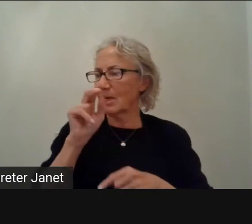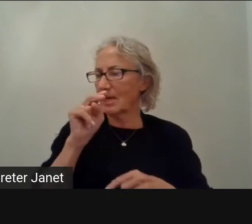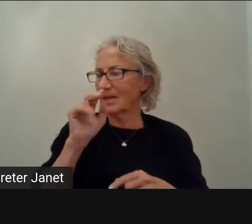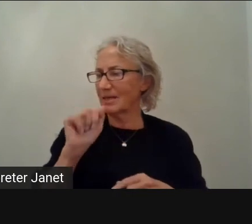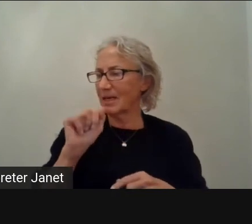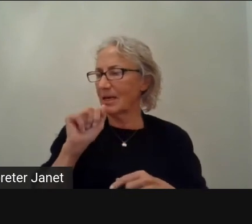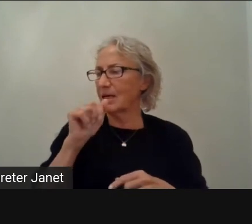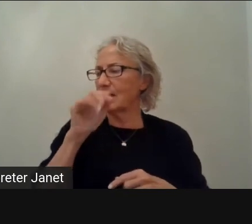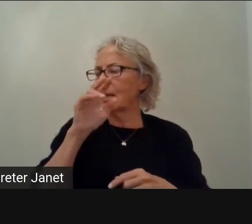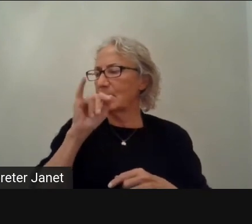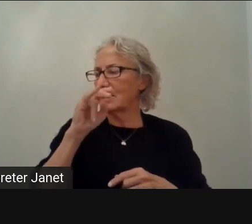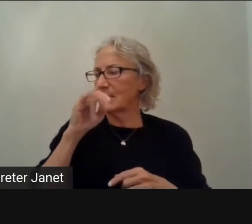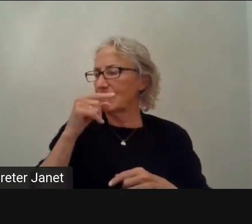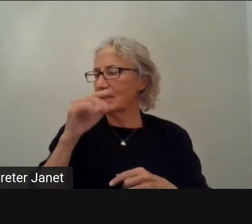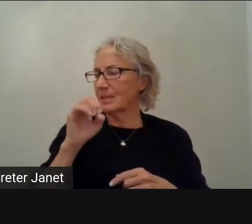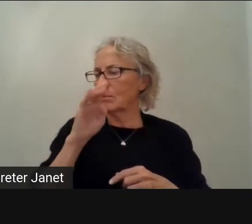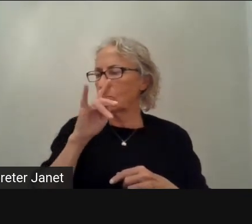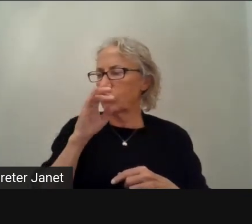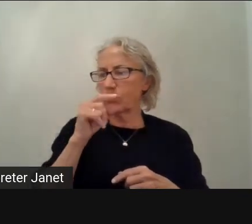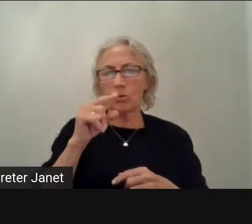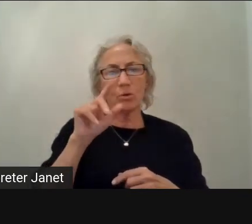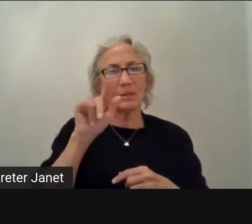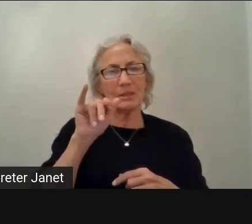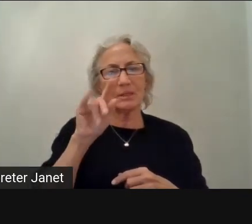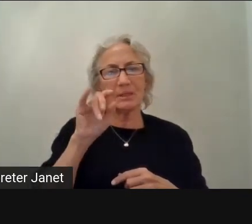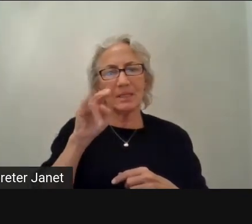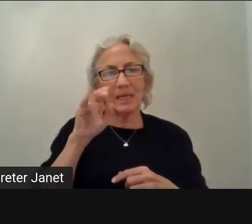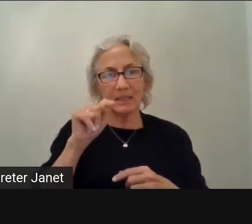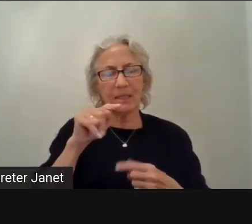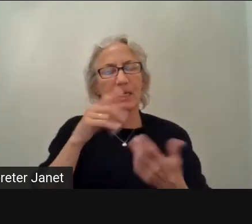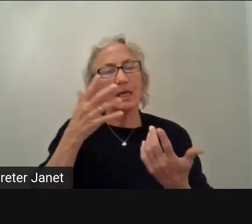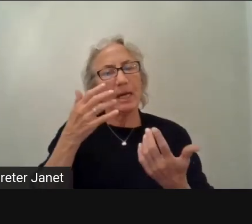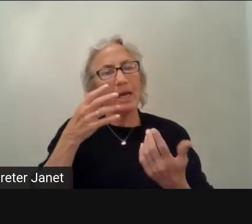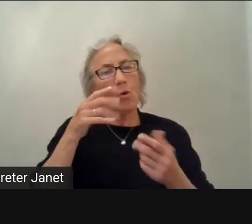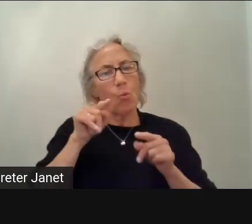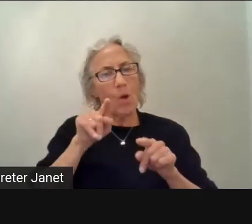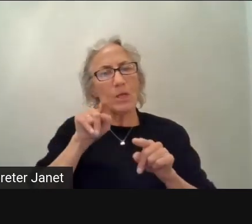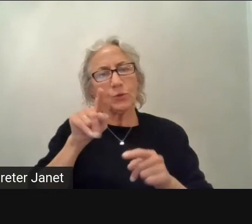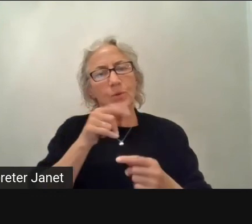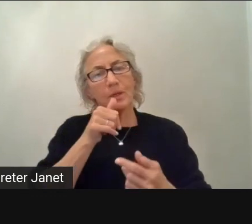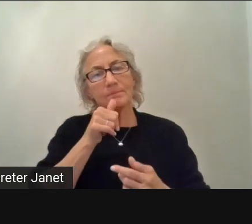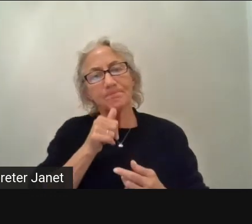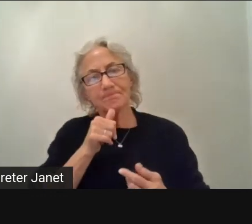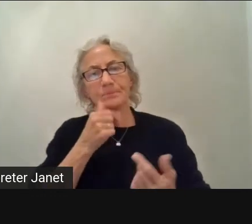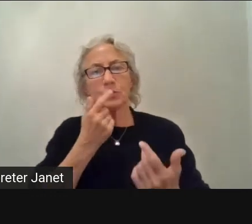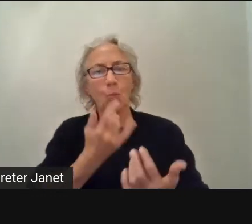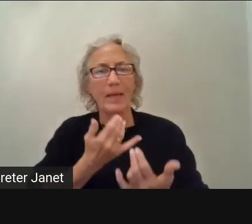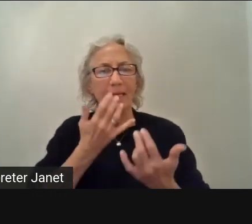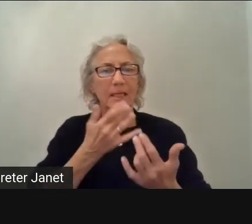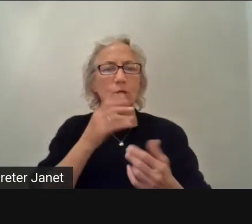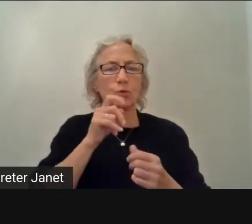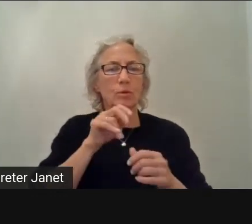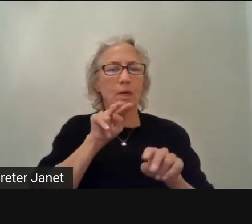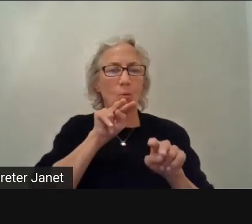While you're waiting, you can visit our sponsors page to grab some virtual swag and enter for a chance to win some great prizes.